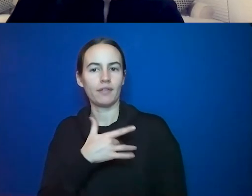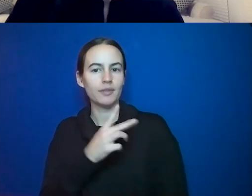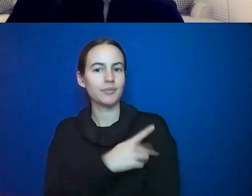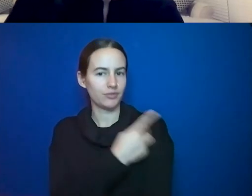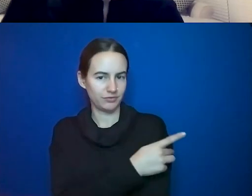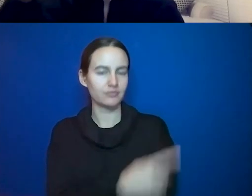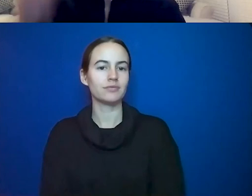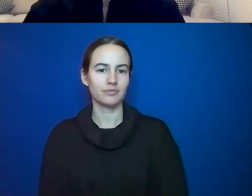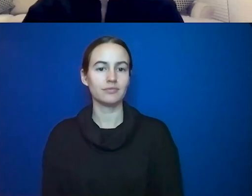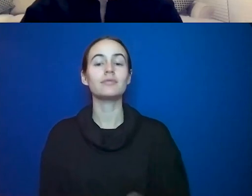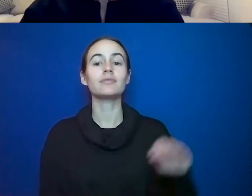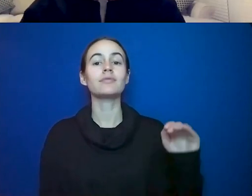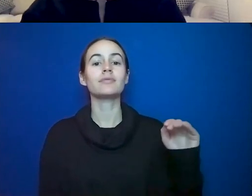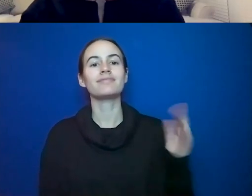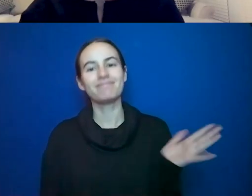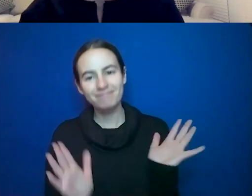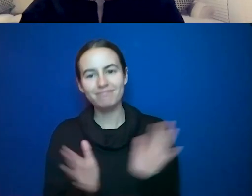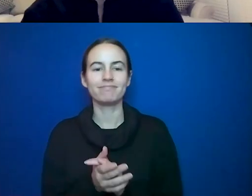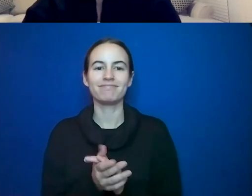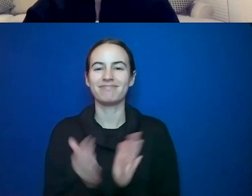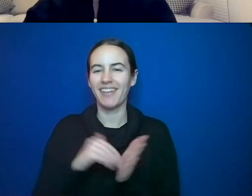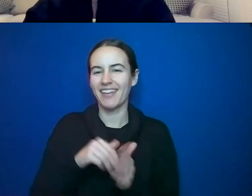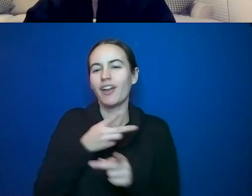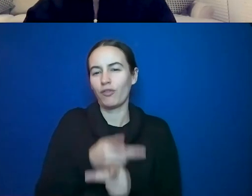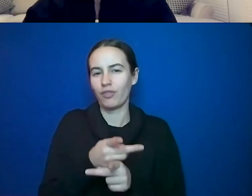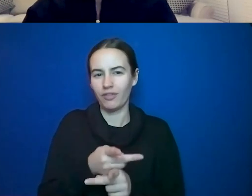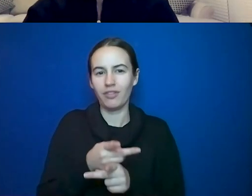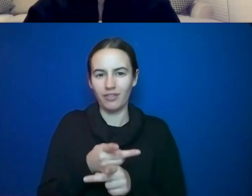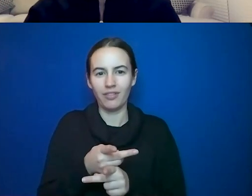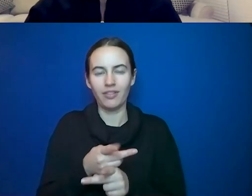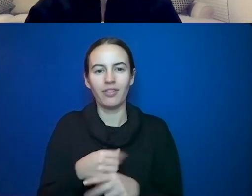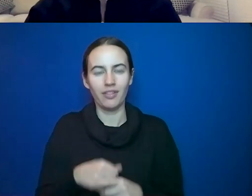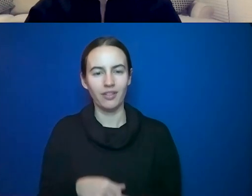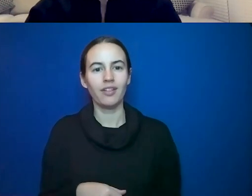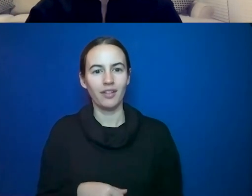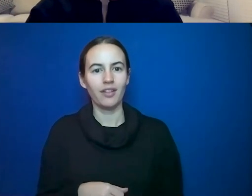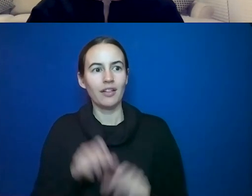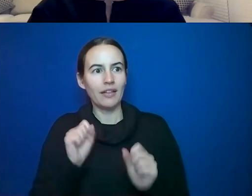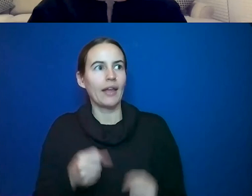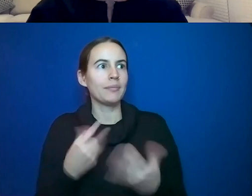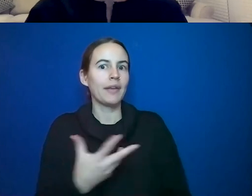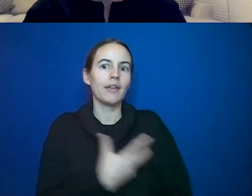again, you have to be careful because you can get a lot of --